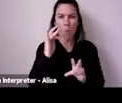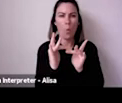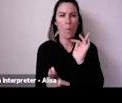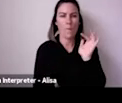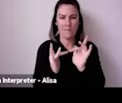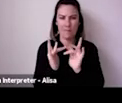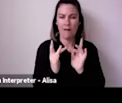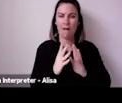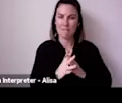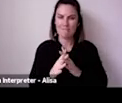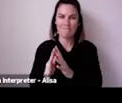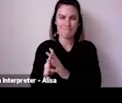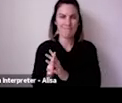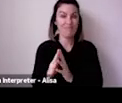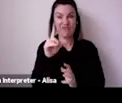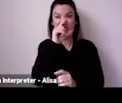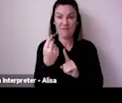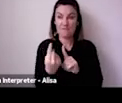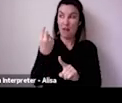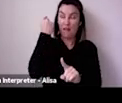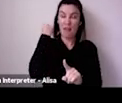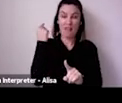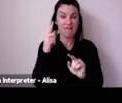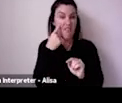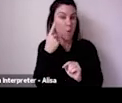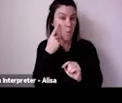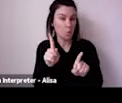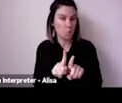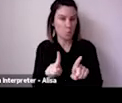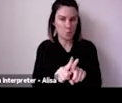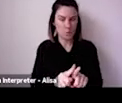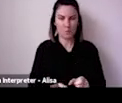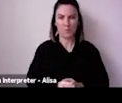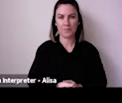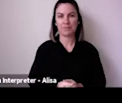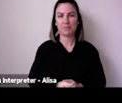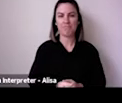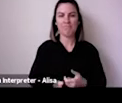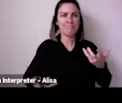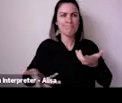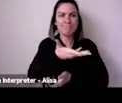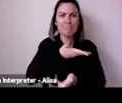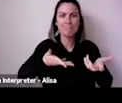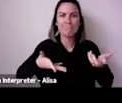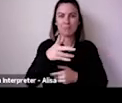If we can briefly cast our minds back to March last year, when the Australian Government